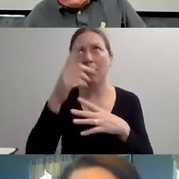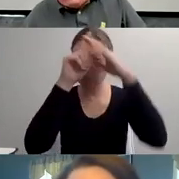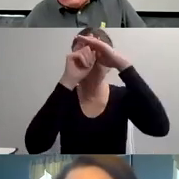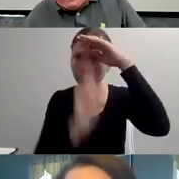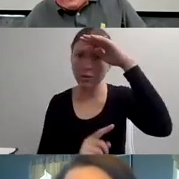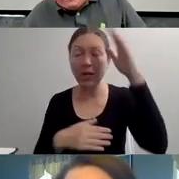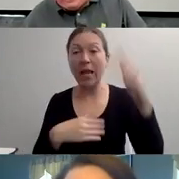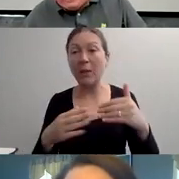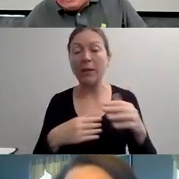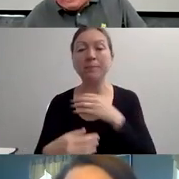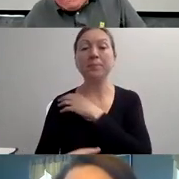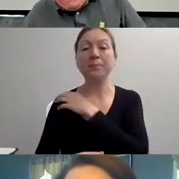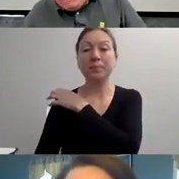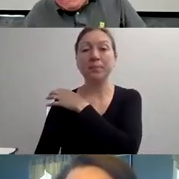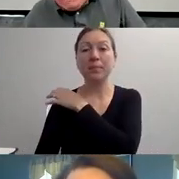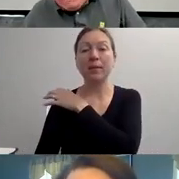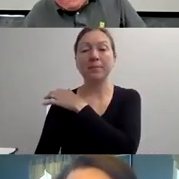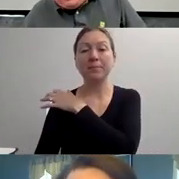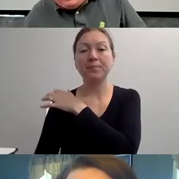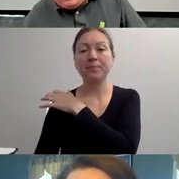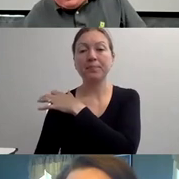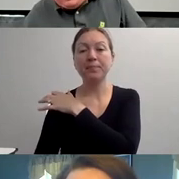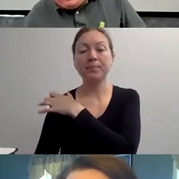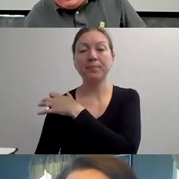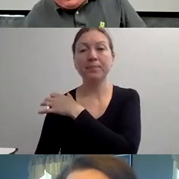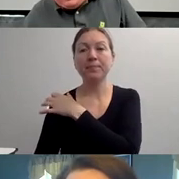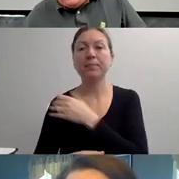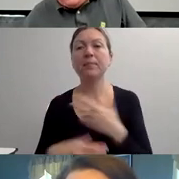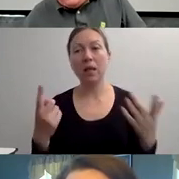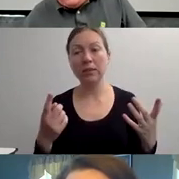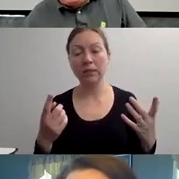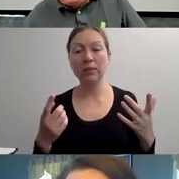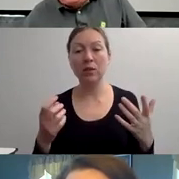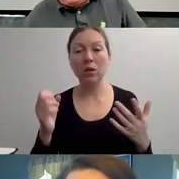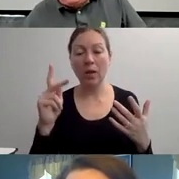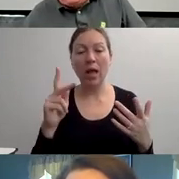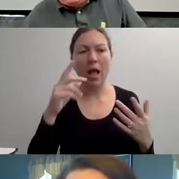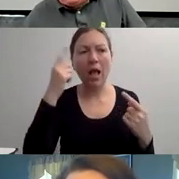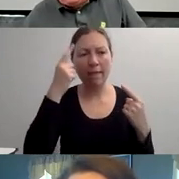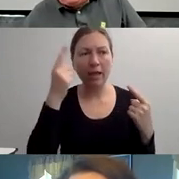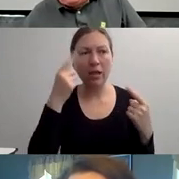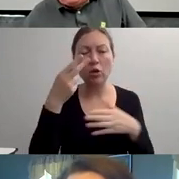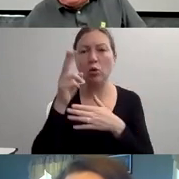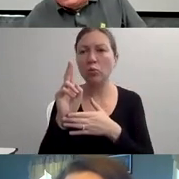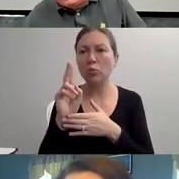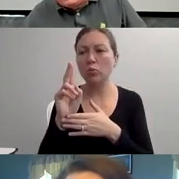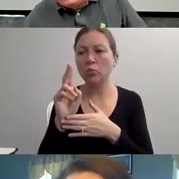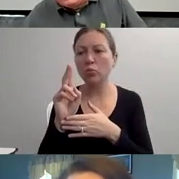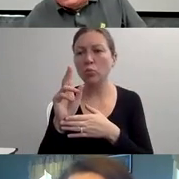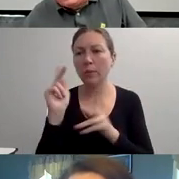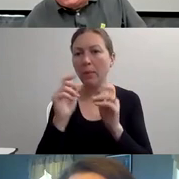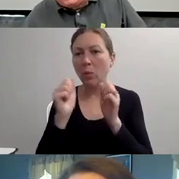"SO BASIC RULE NUMBER 1, DISABILITY AND PEOPLE WHO HAVE DISABILITIES ARE NOT MONOLITHIC OR